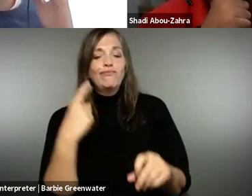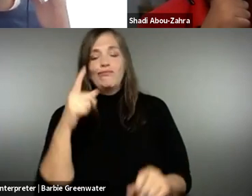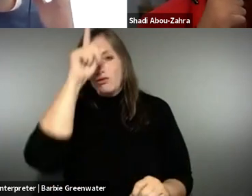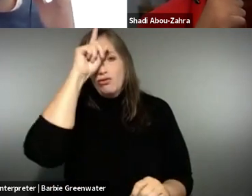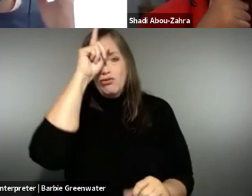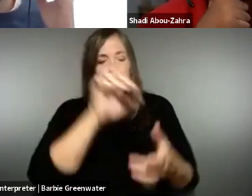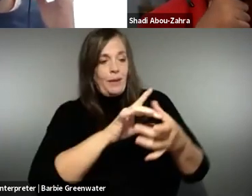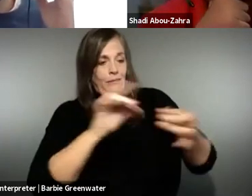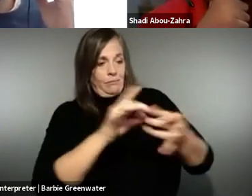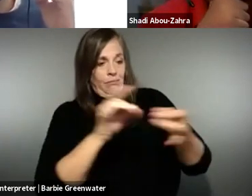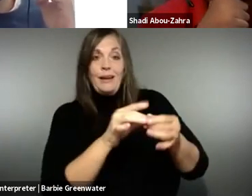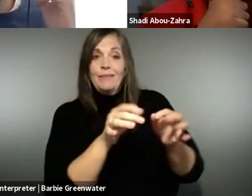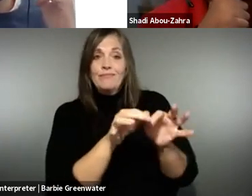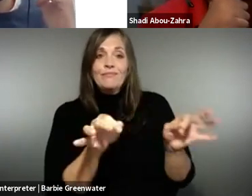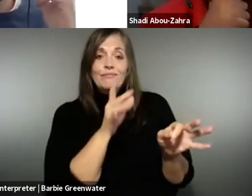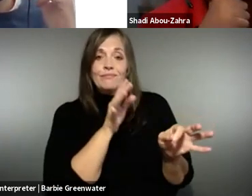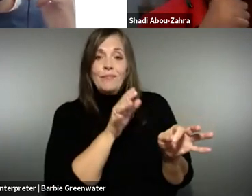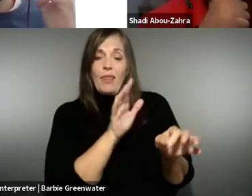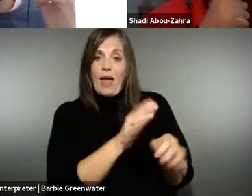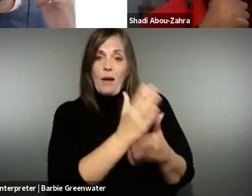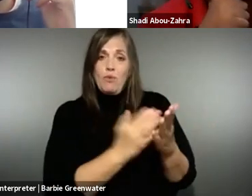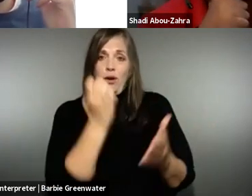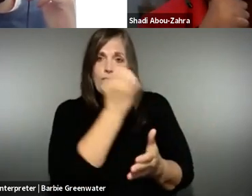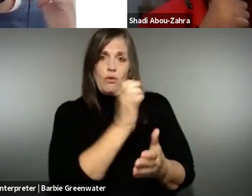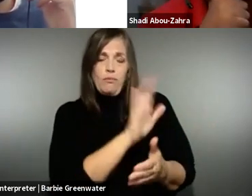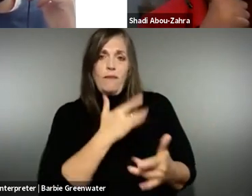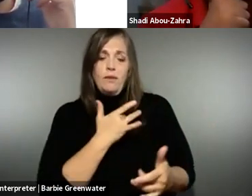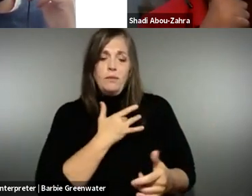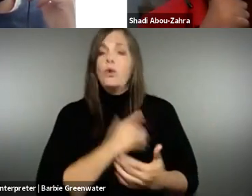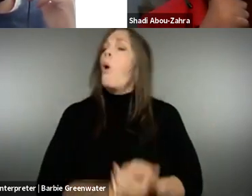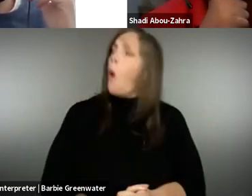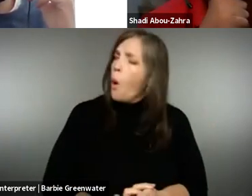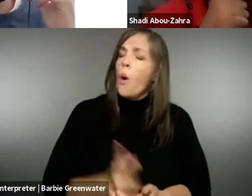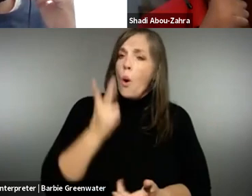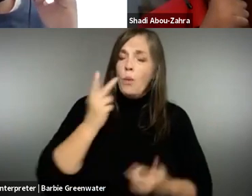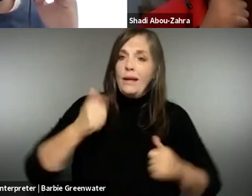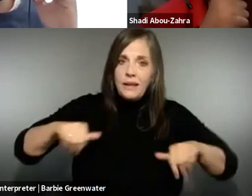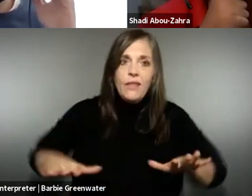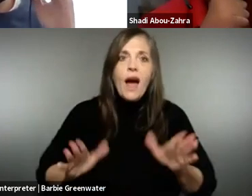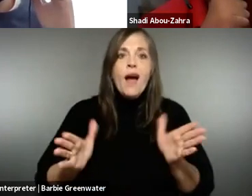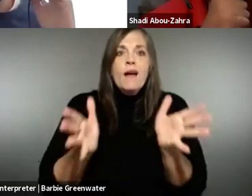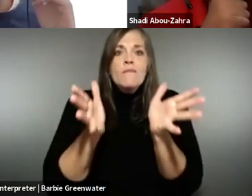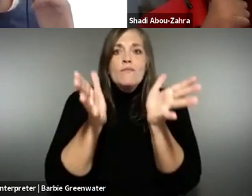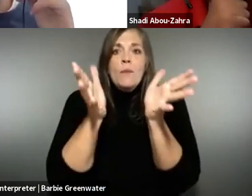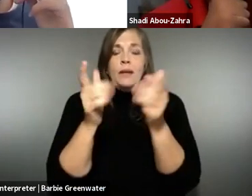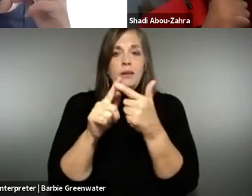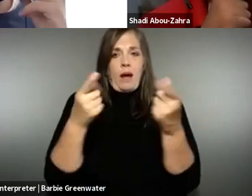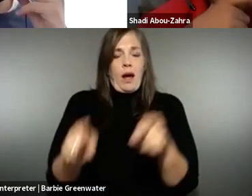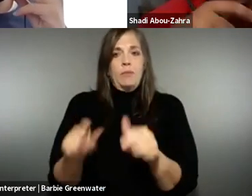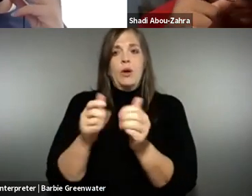So Gottfried, what about the German speaking part of Europe? What's your feel there? >> GOTTFRIED ZIMMERMANN: Well, we